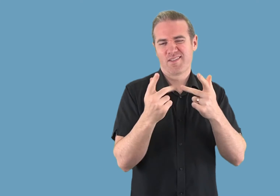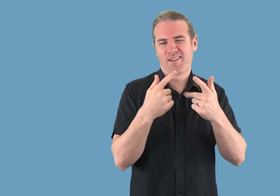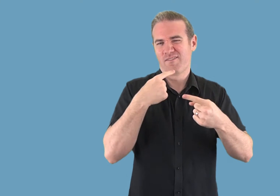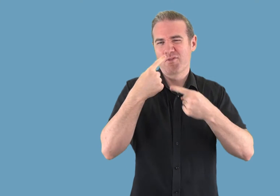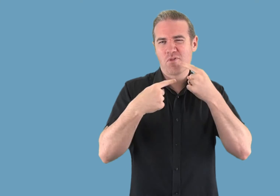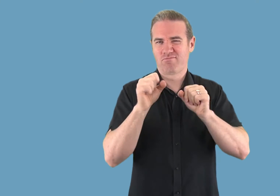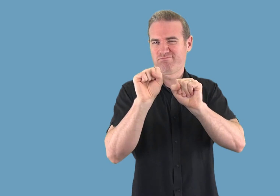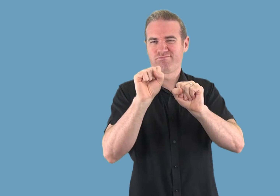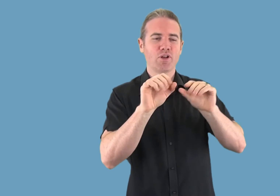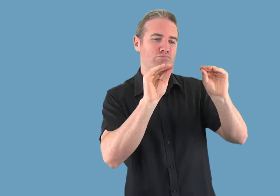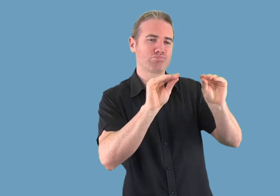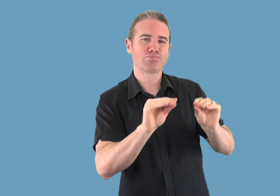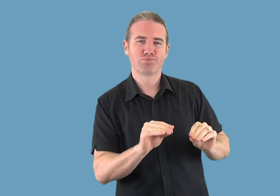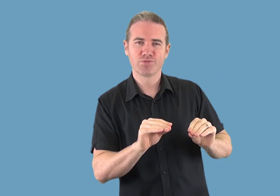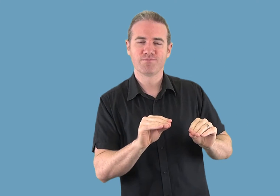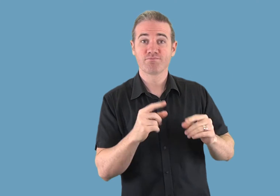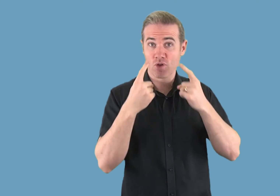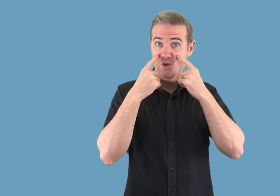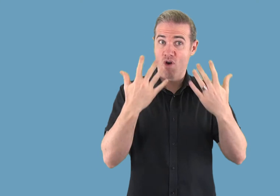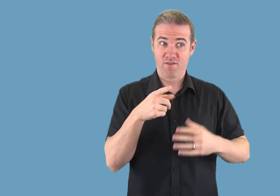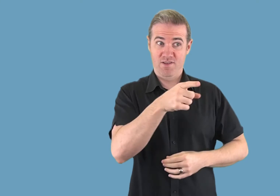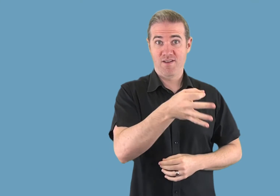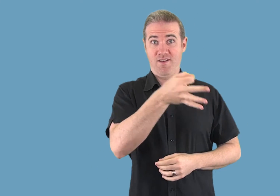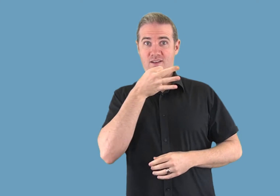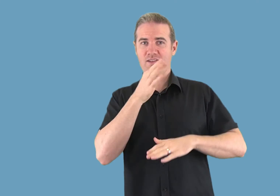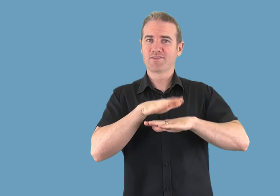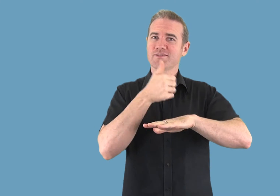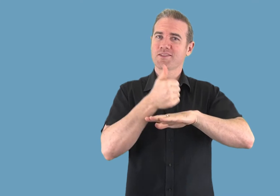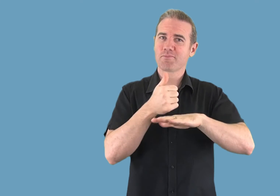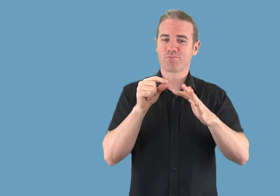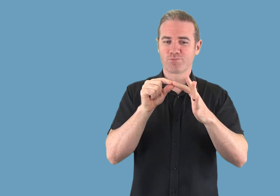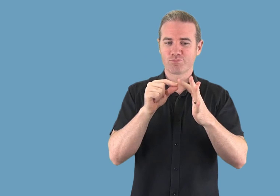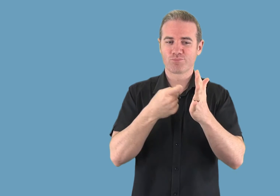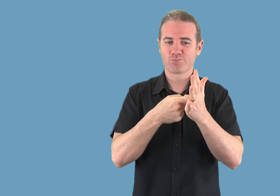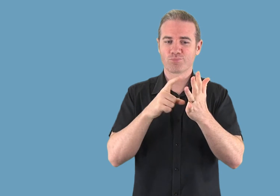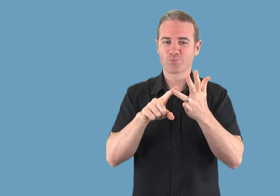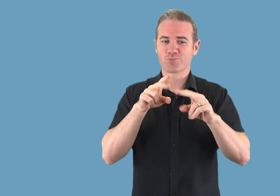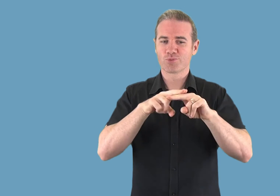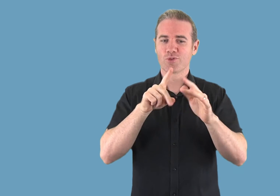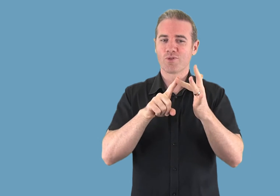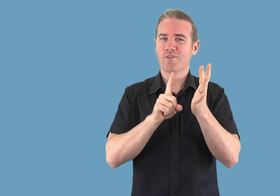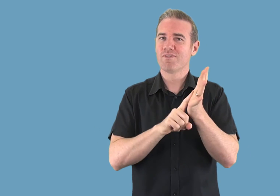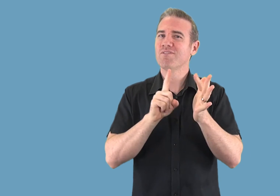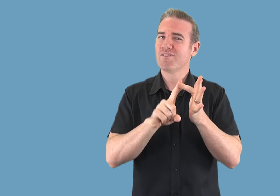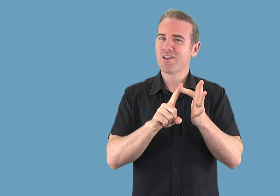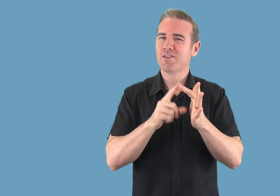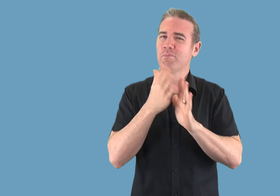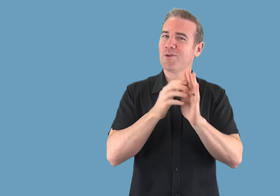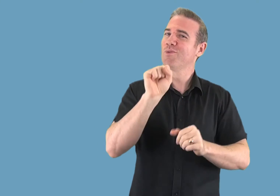other information such as contact details. On many social media platforms, you will create a Profile